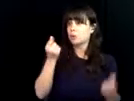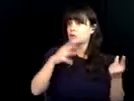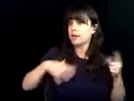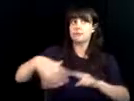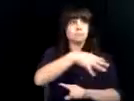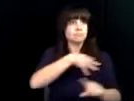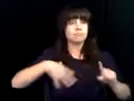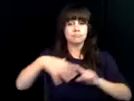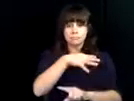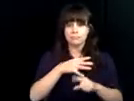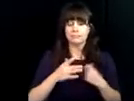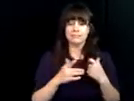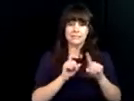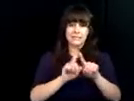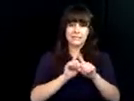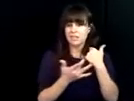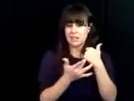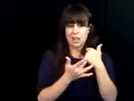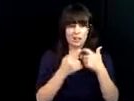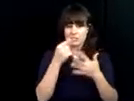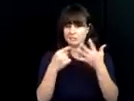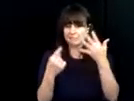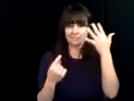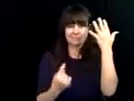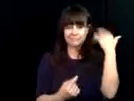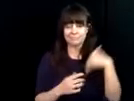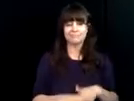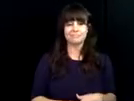allows us to operate our computers by voice,